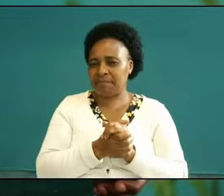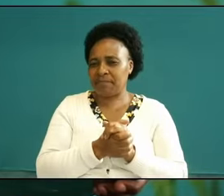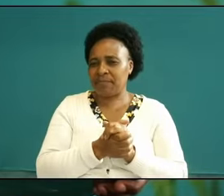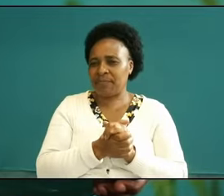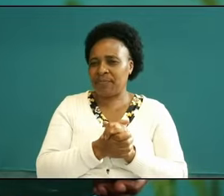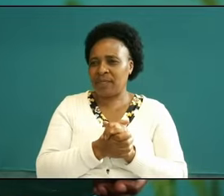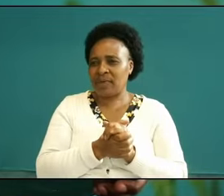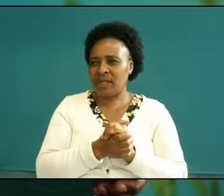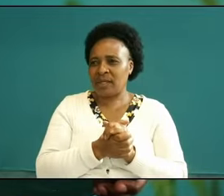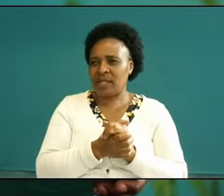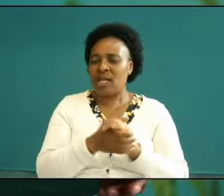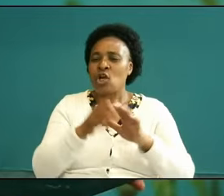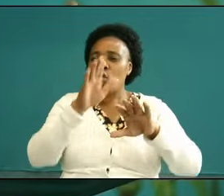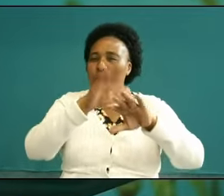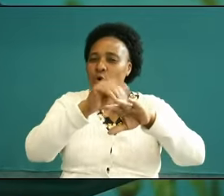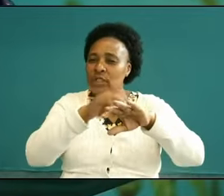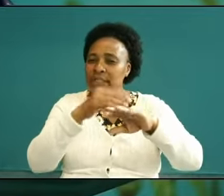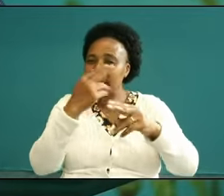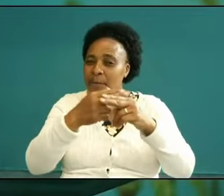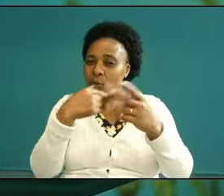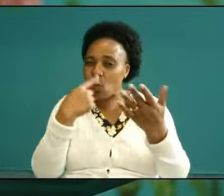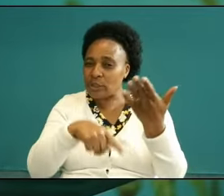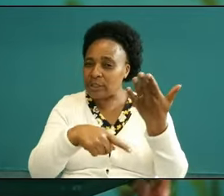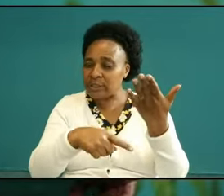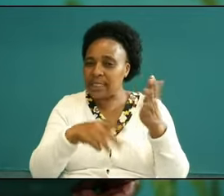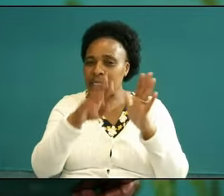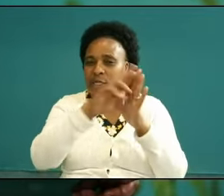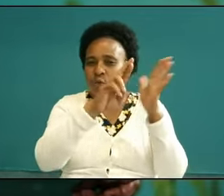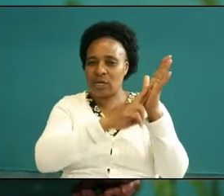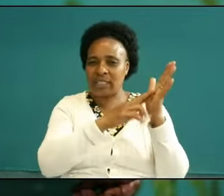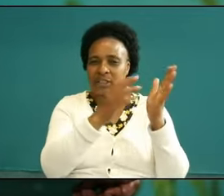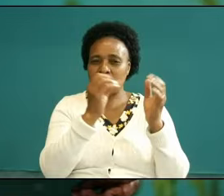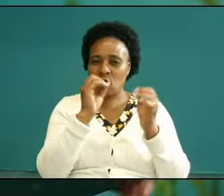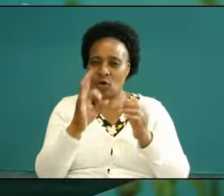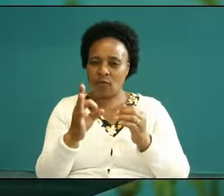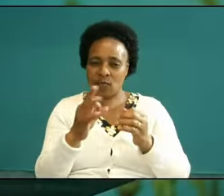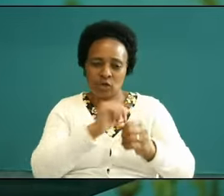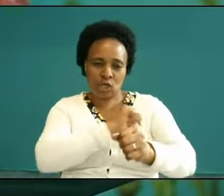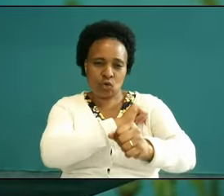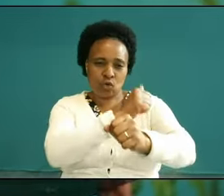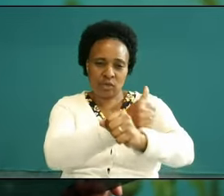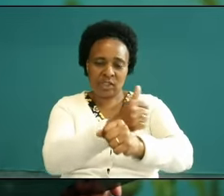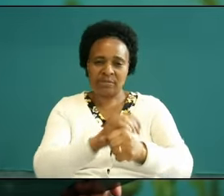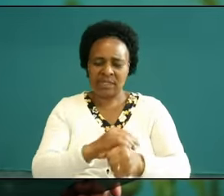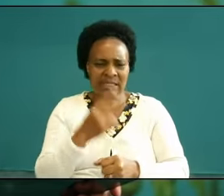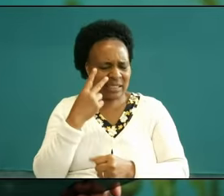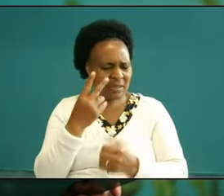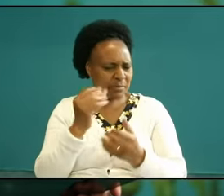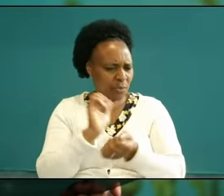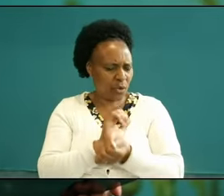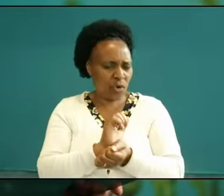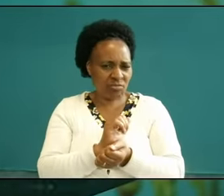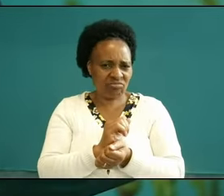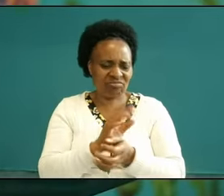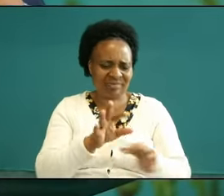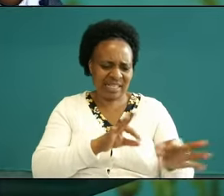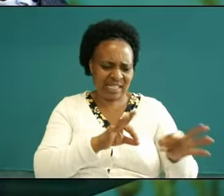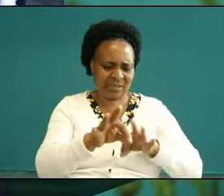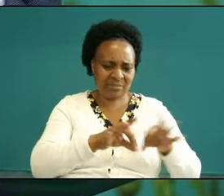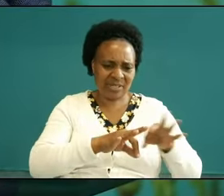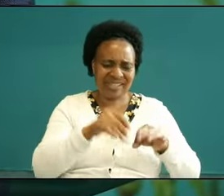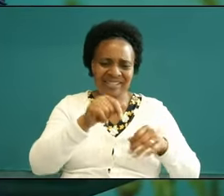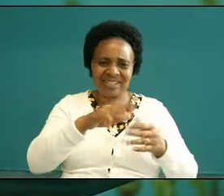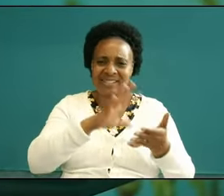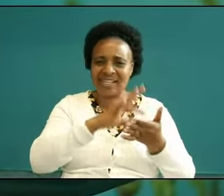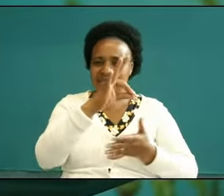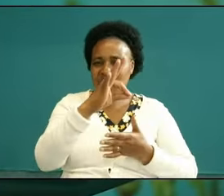calls them the rulers and authorities you see Paul describes the spiritual hierarchy of evil